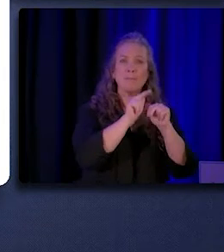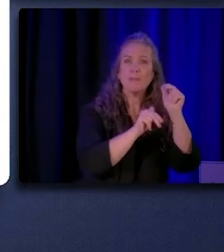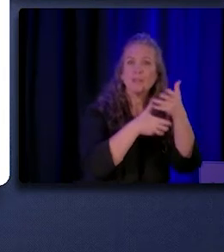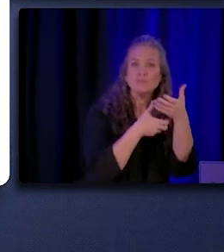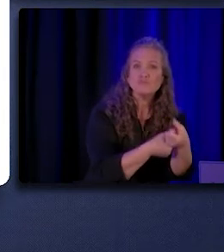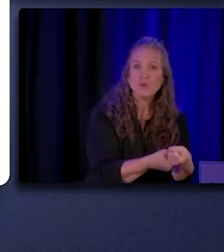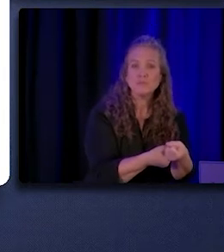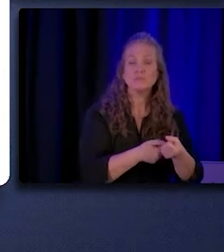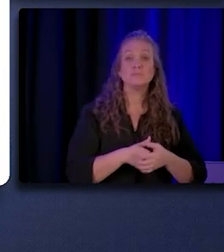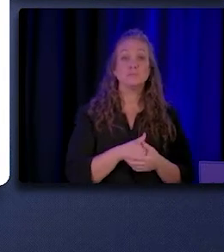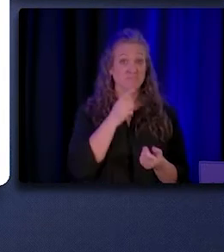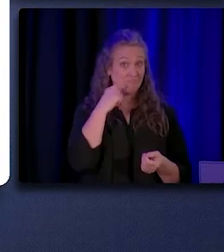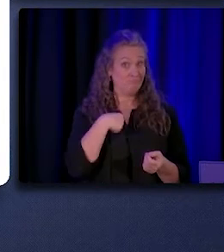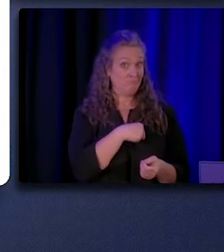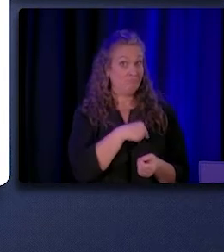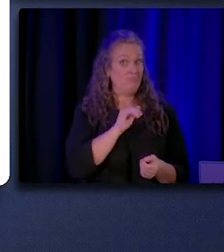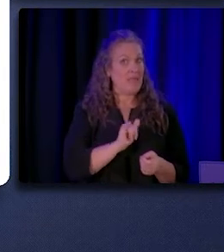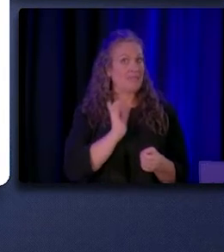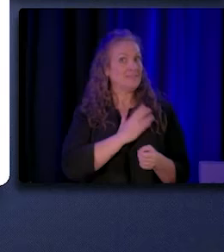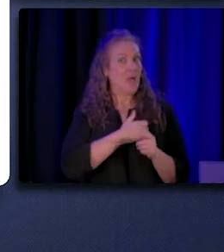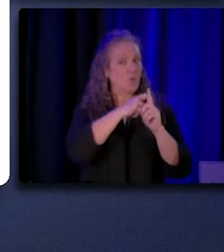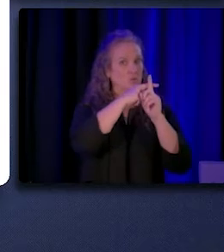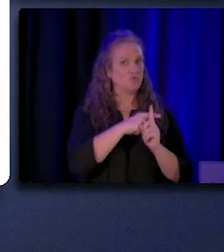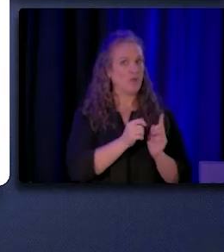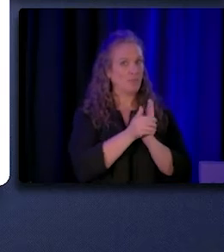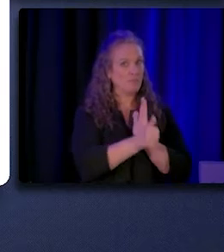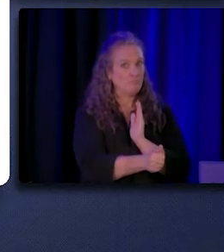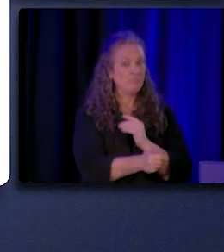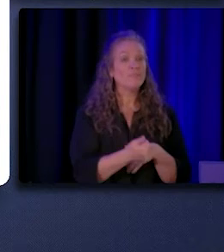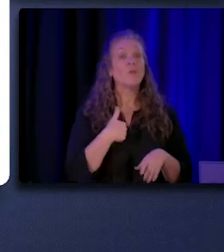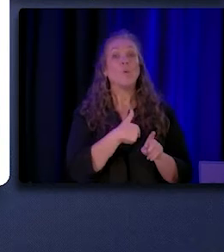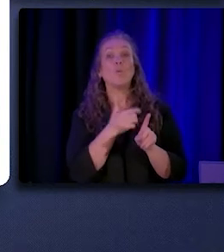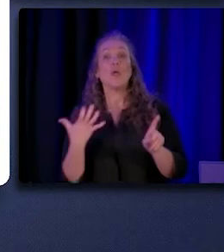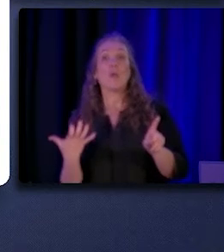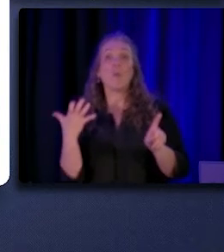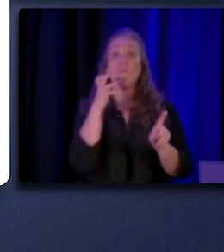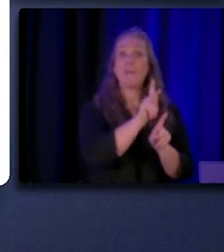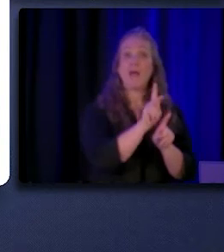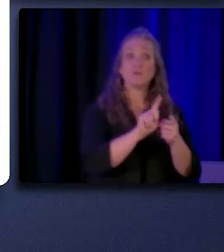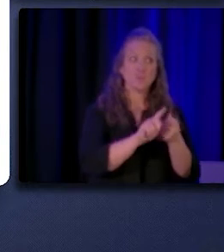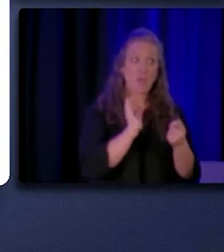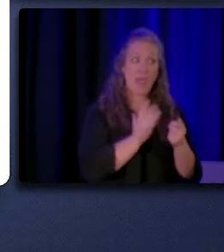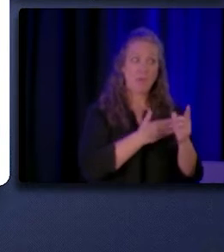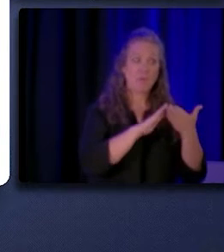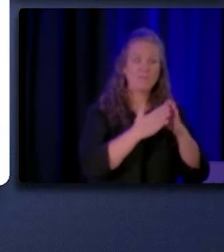"For us, that's definitely our strength, "that we're able to go back to our community "and do a lot of unlearning,